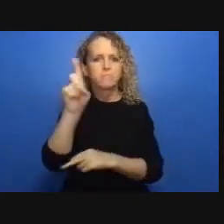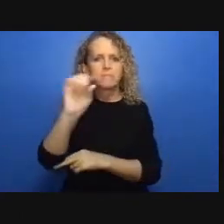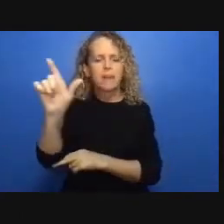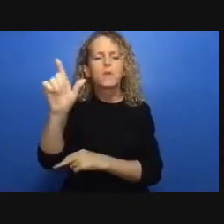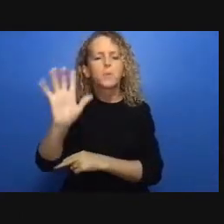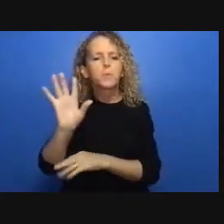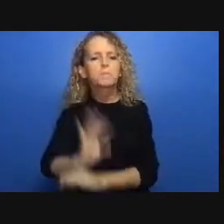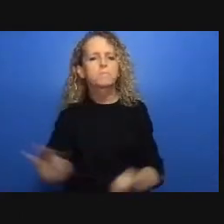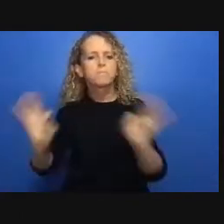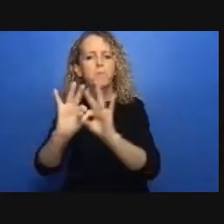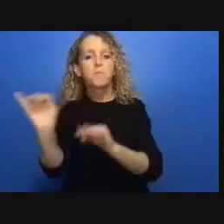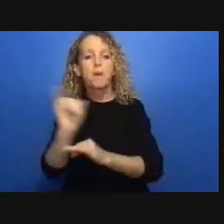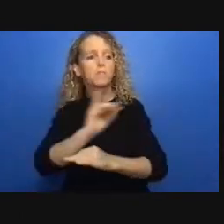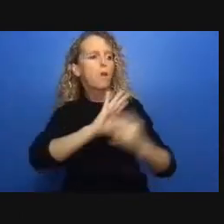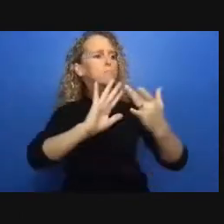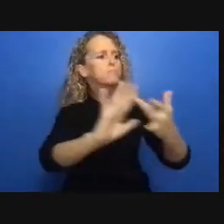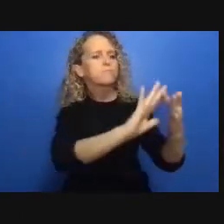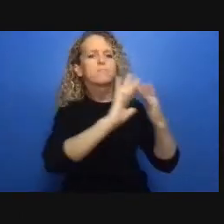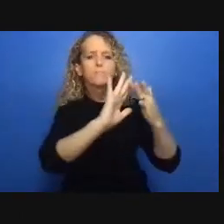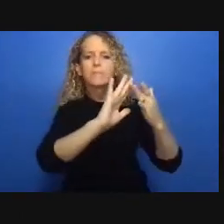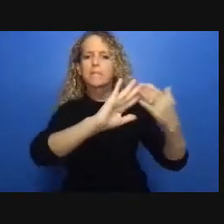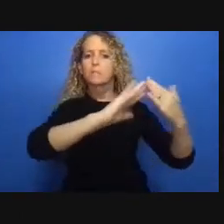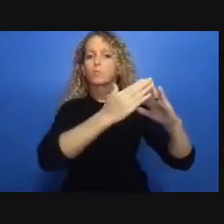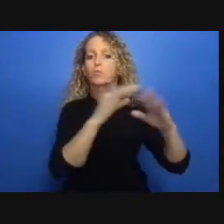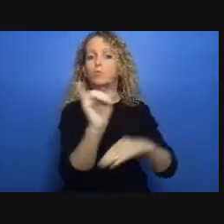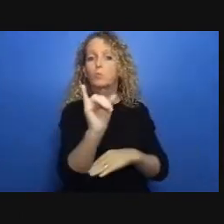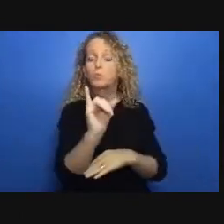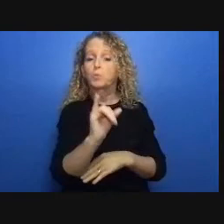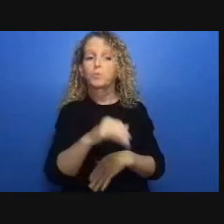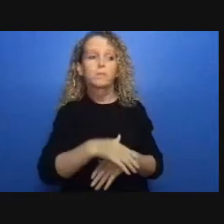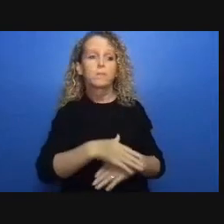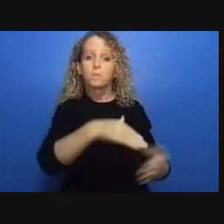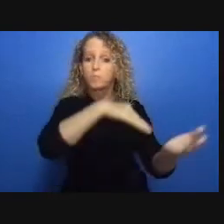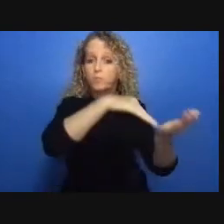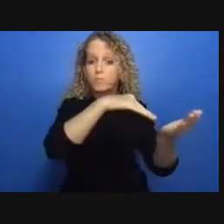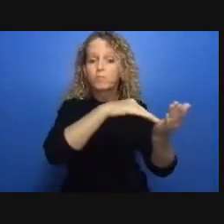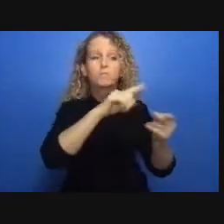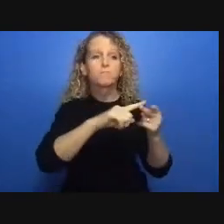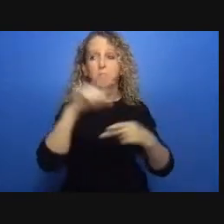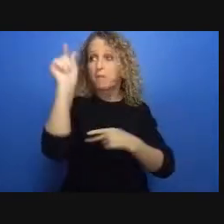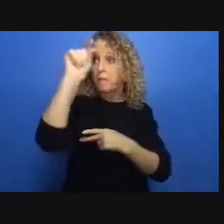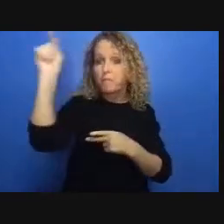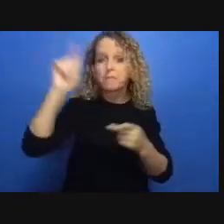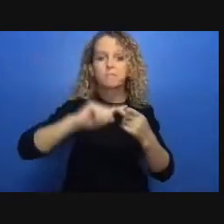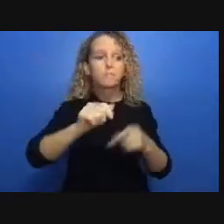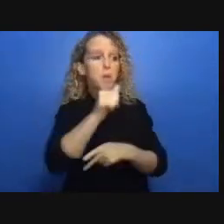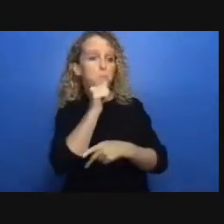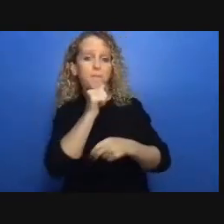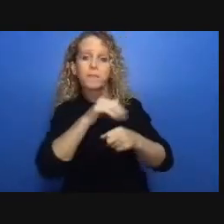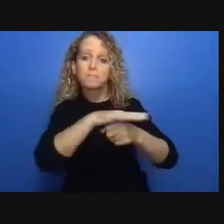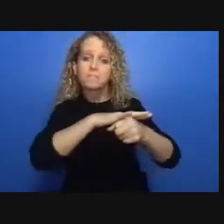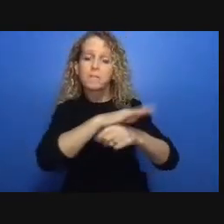last four Martha and Sheila will be addressing however the common thread so they are a lot and